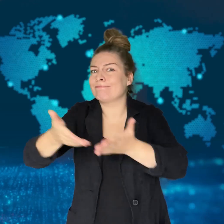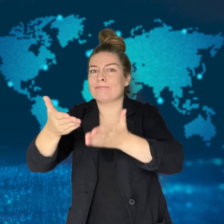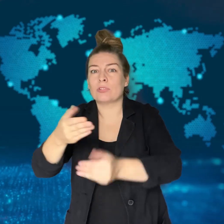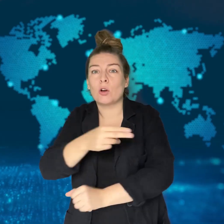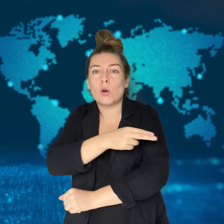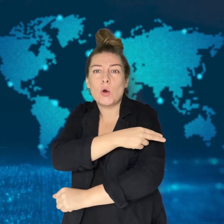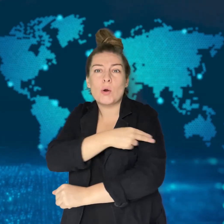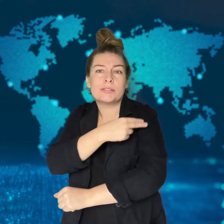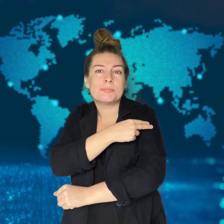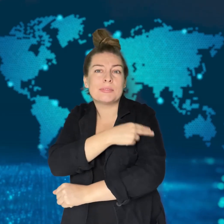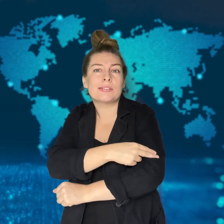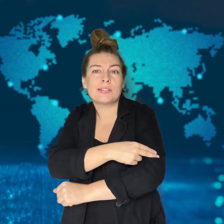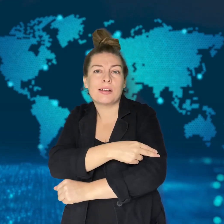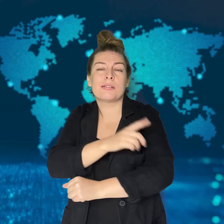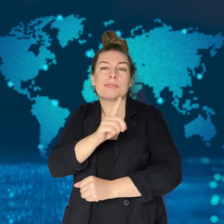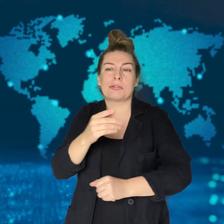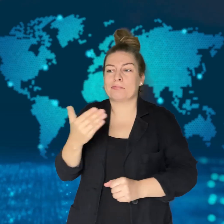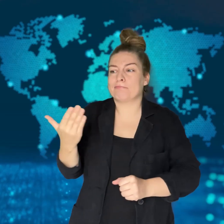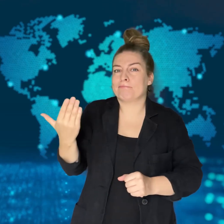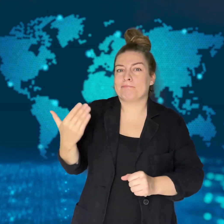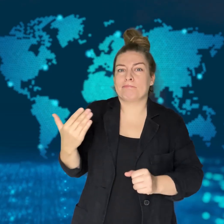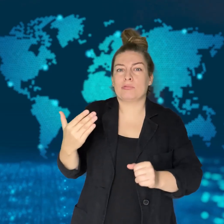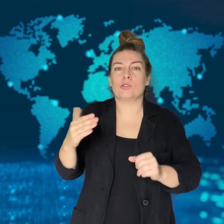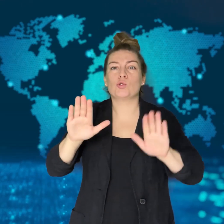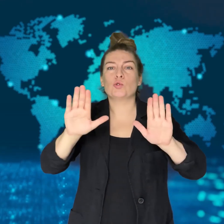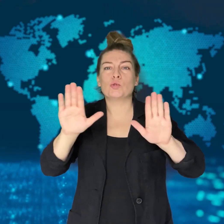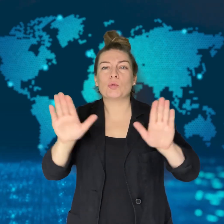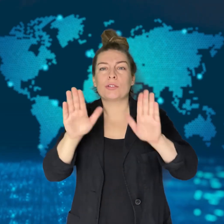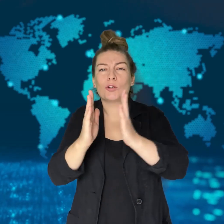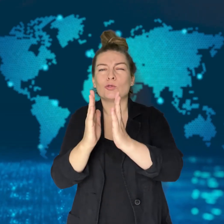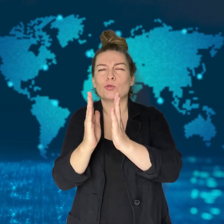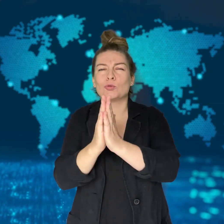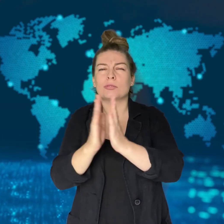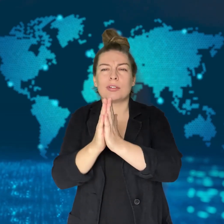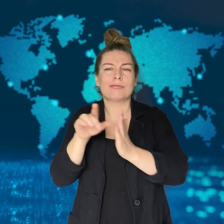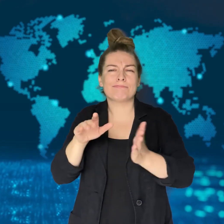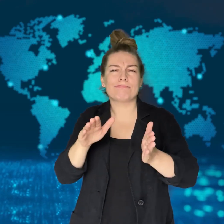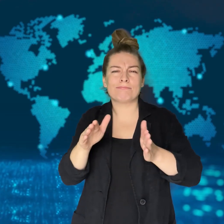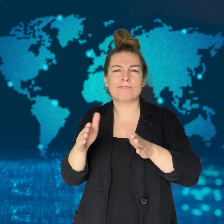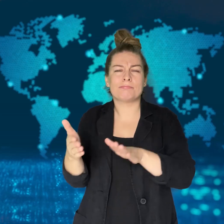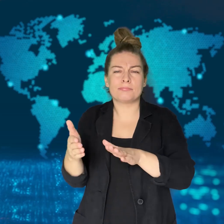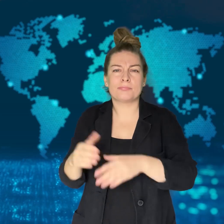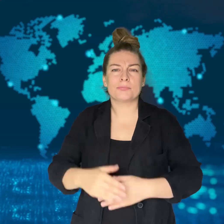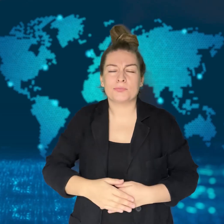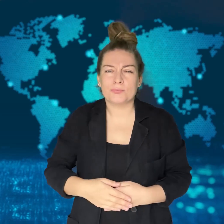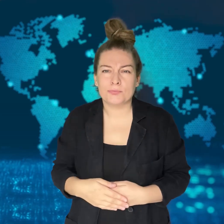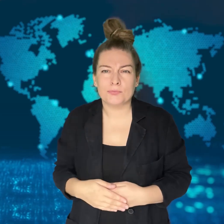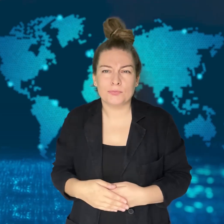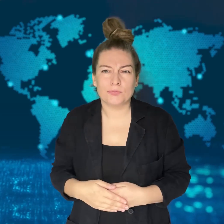The 18th victim was critically injured